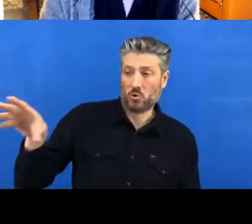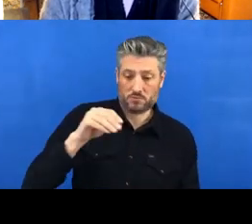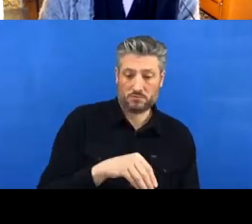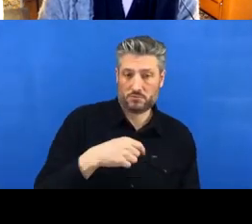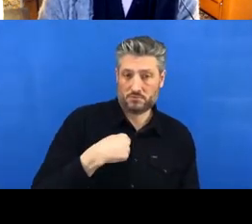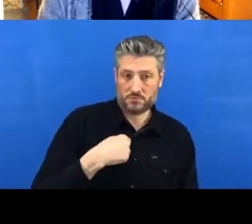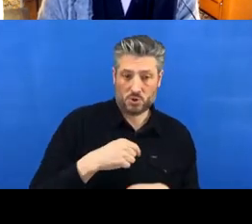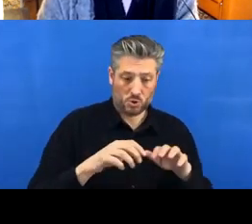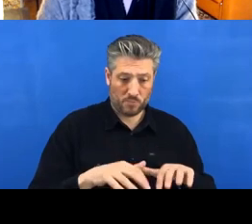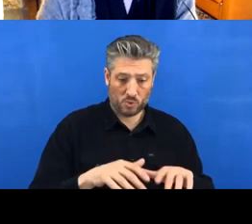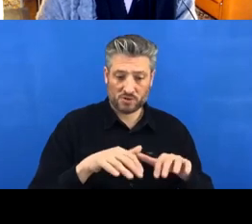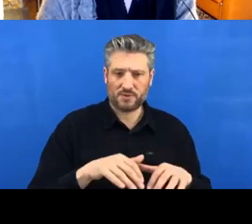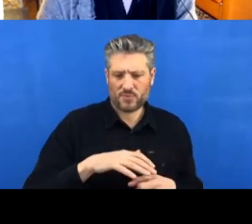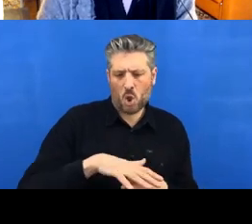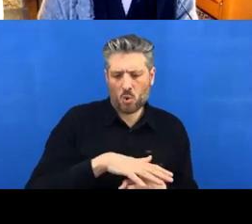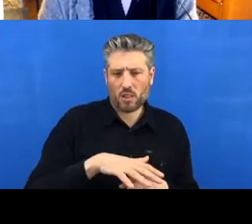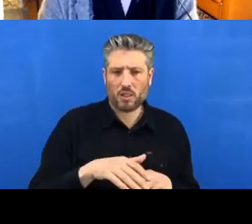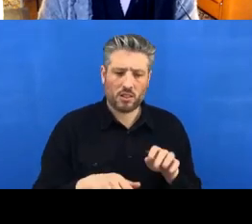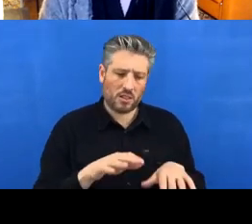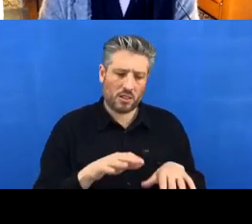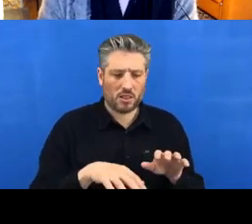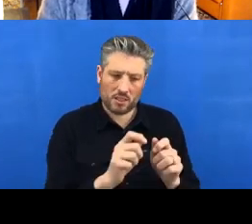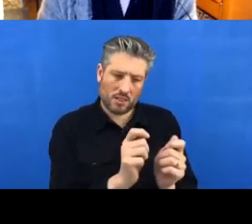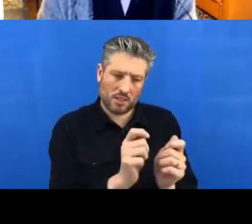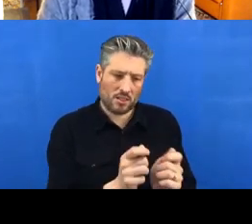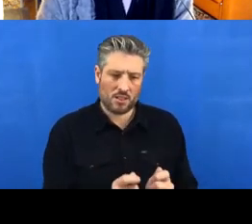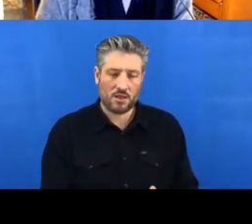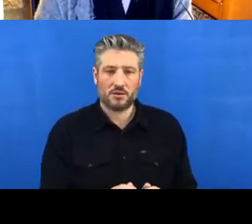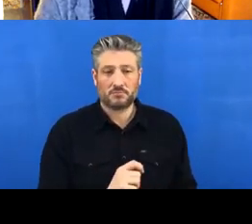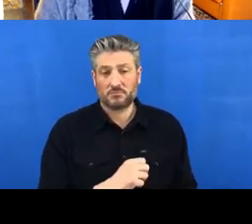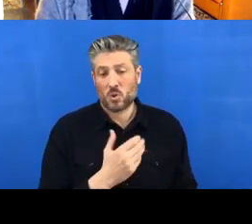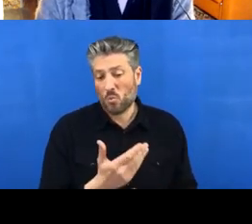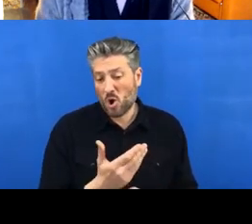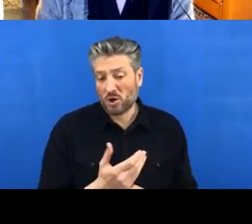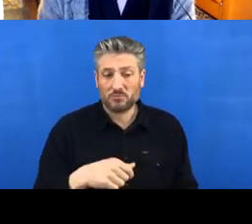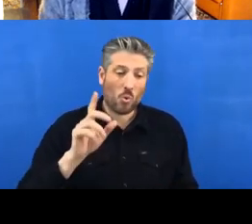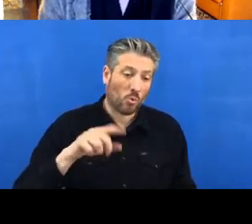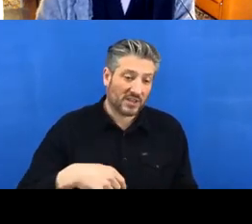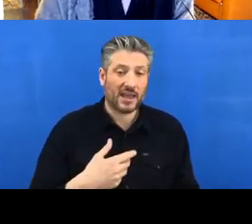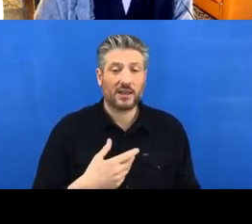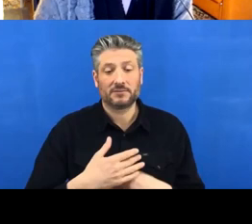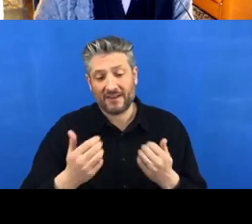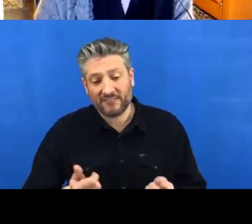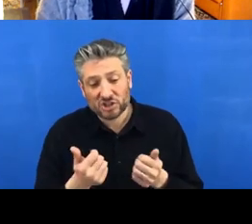Then we are working on our file all day and then we push the changes when we're ready back to our